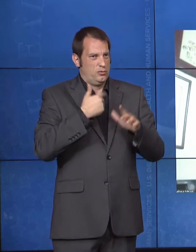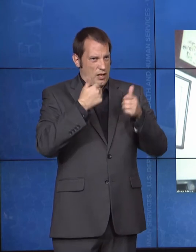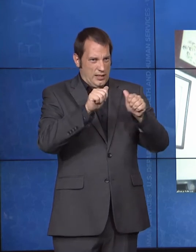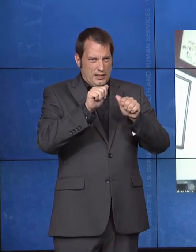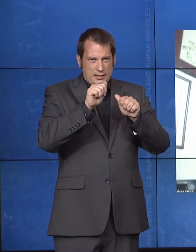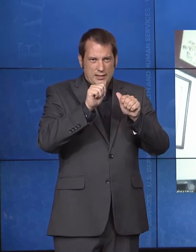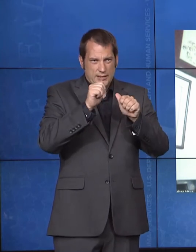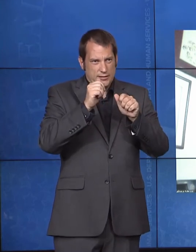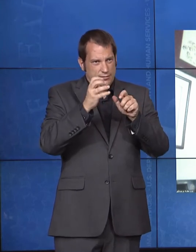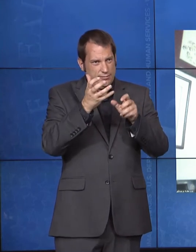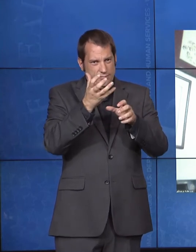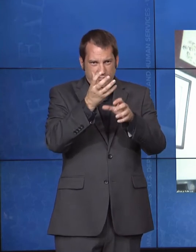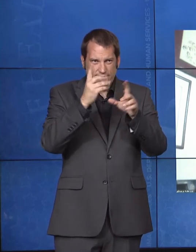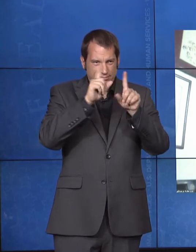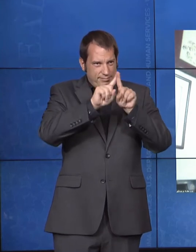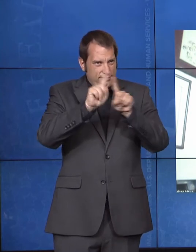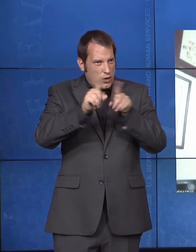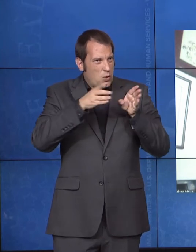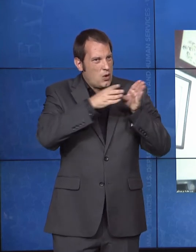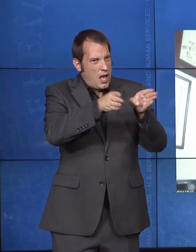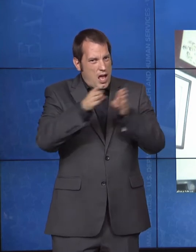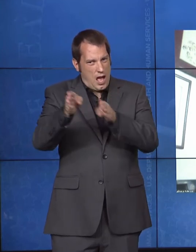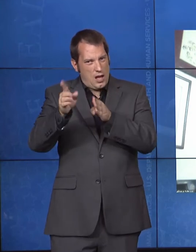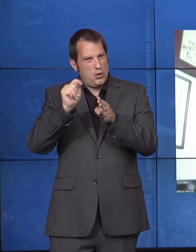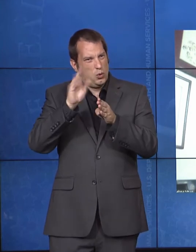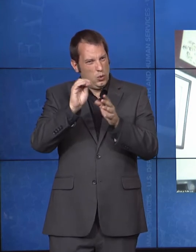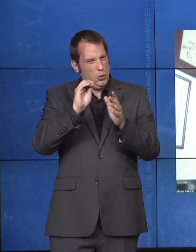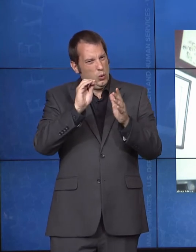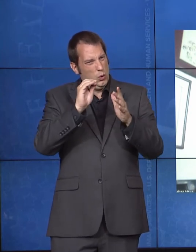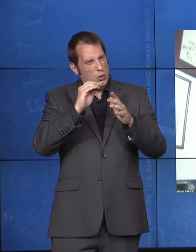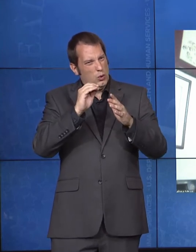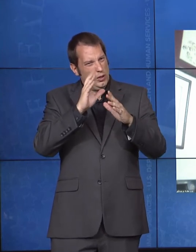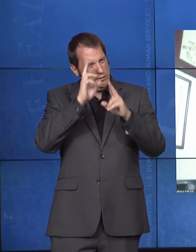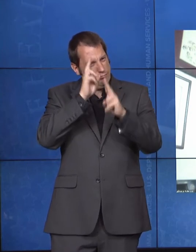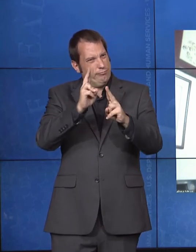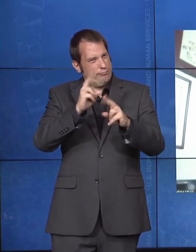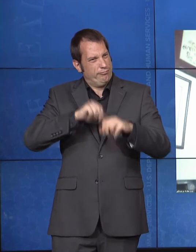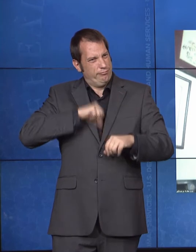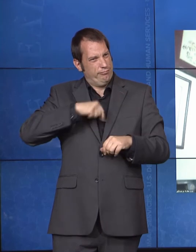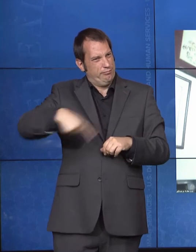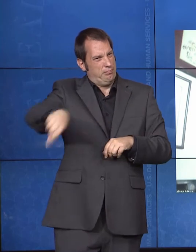And, you know, we at ACL, fund the ADA Resource Center. So, that's a great resource for people